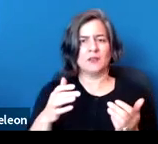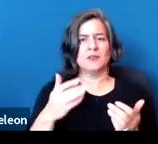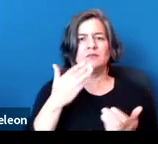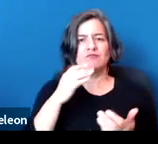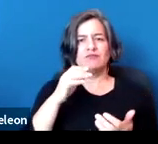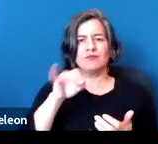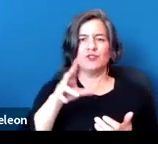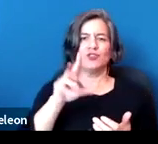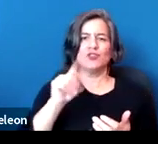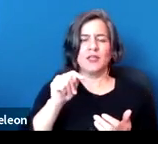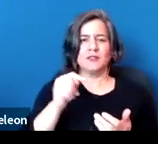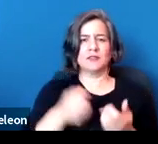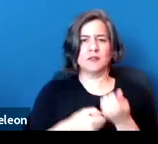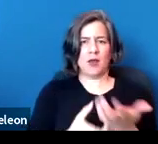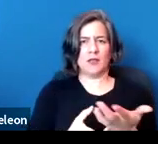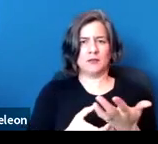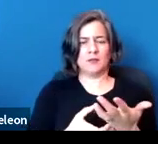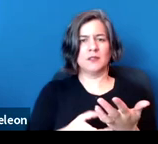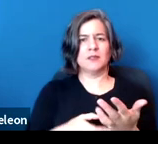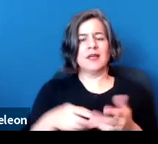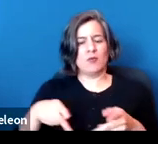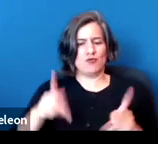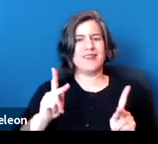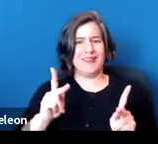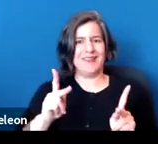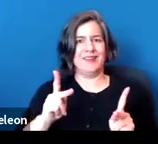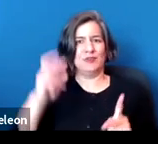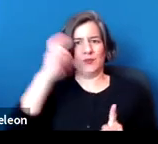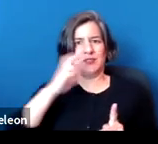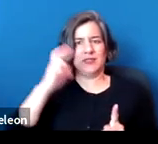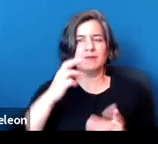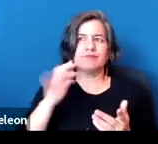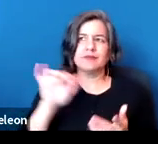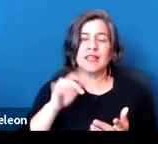And just cause means a permitted reason, such as you failed to pay the rent,